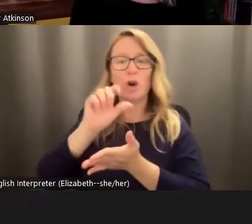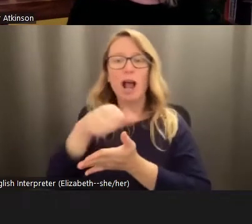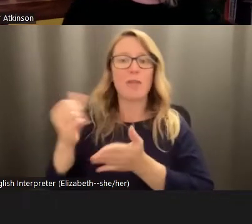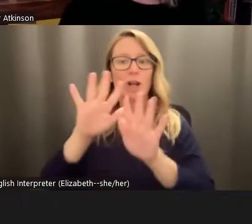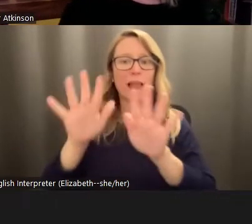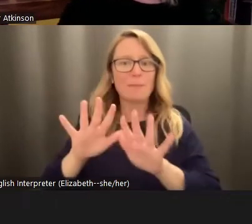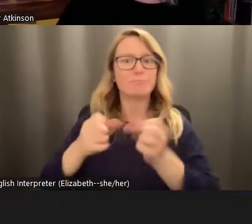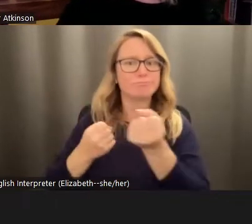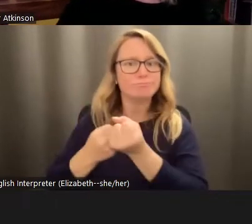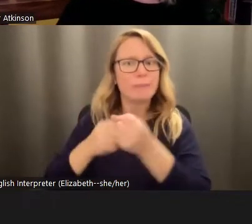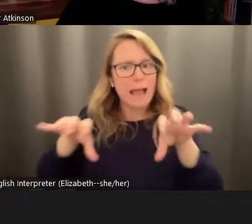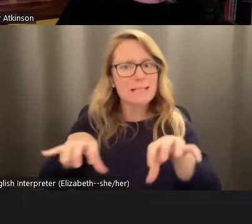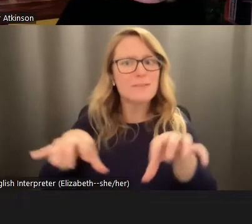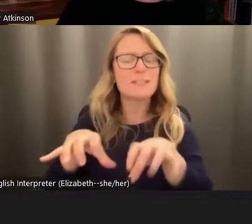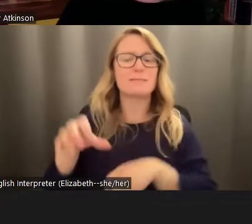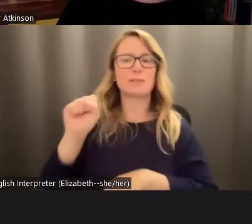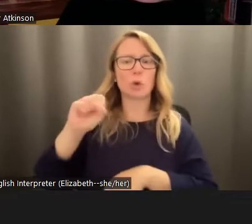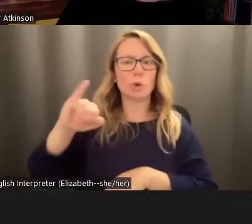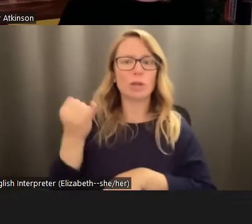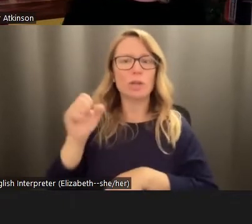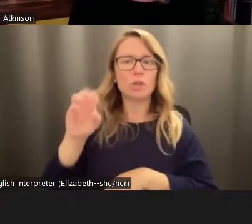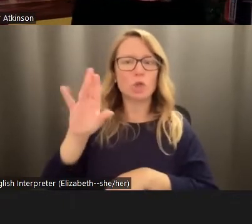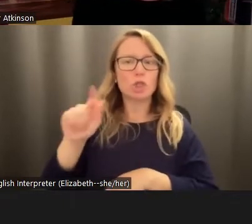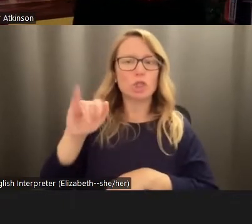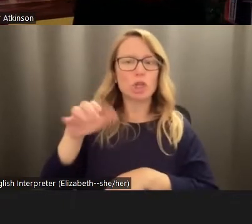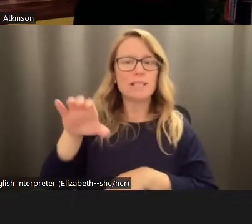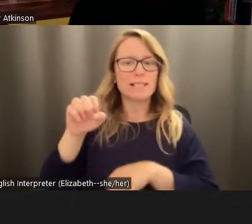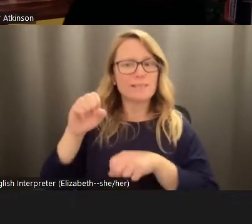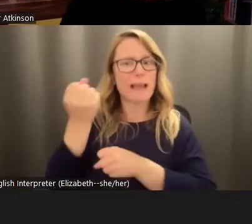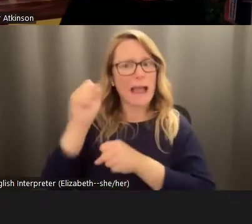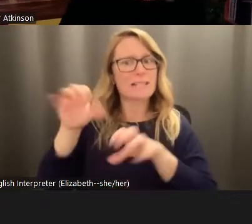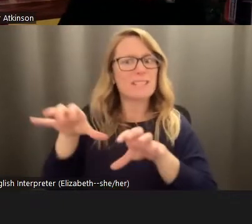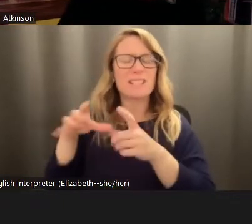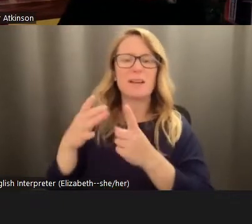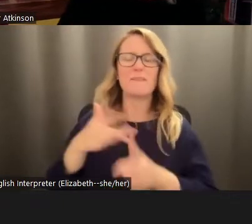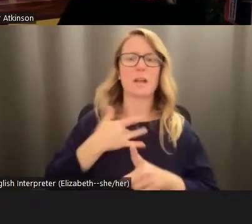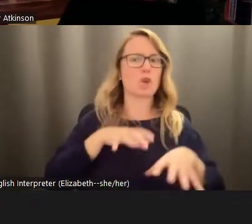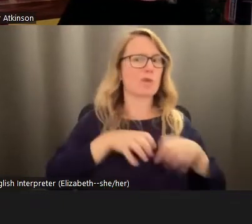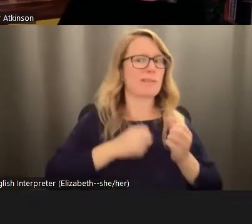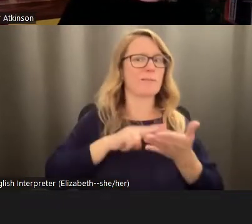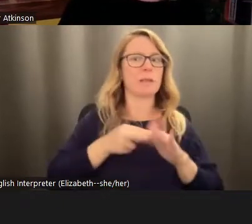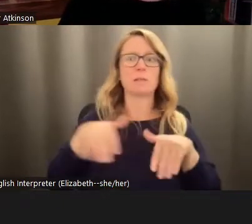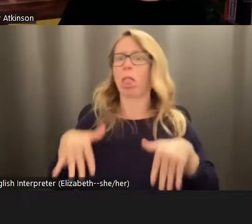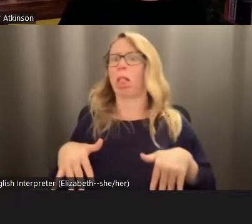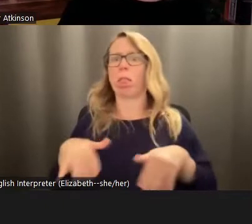social justice activists who have internalized the assumption that grief leads to inaction. Because we live in such a grief